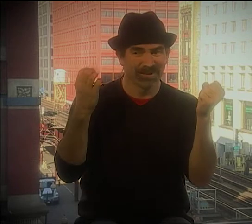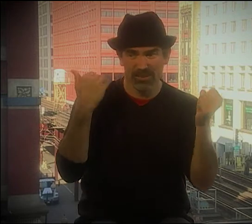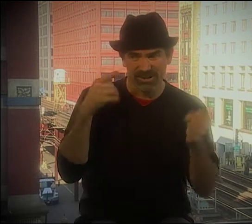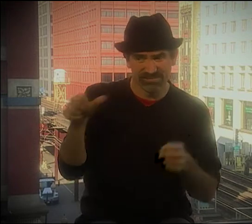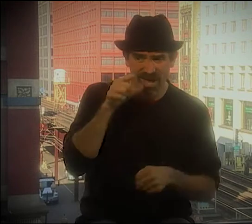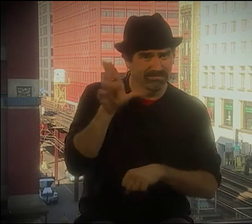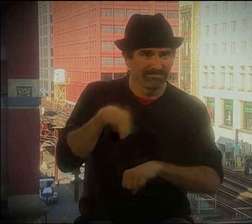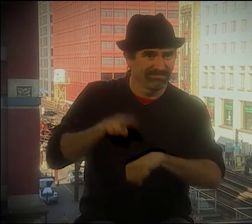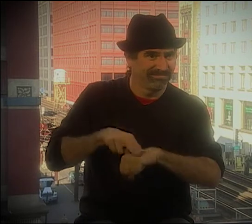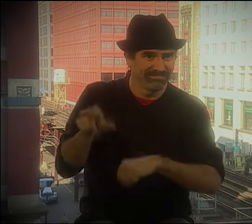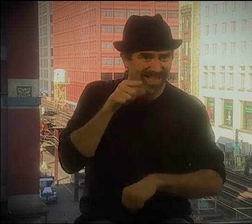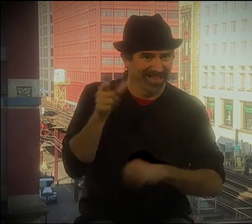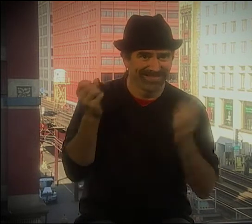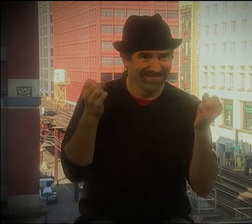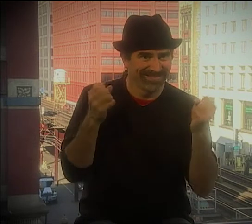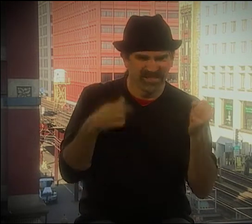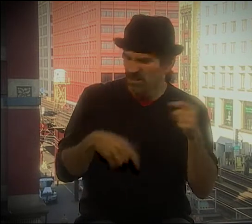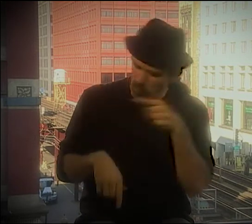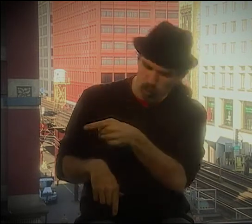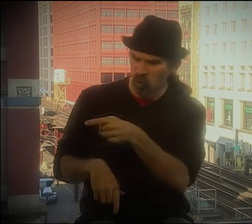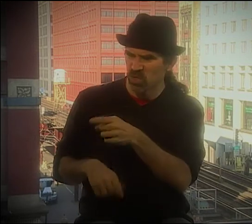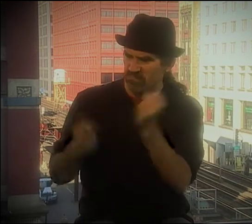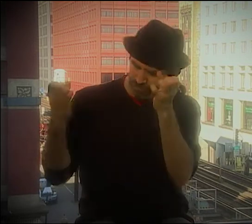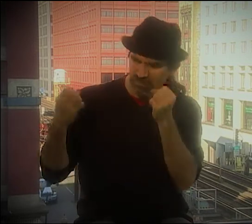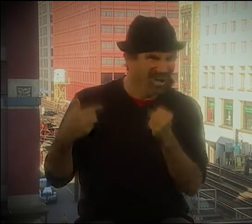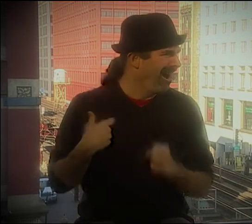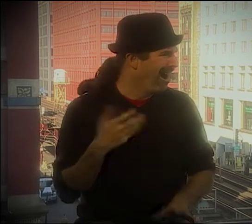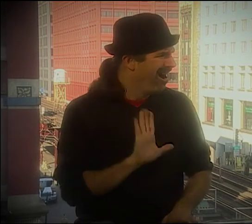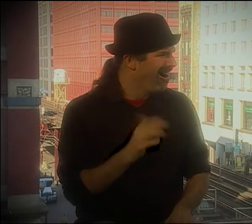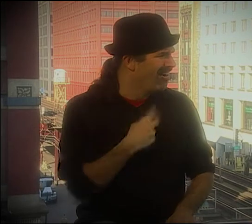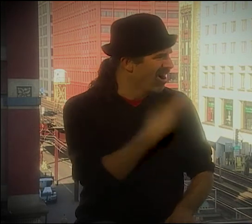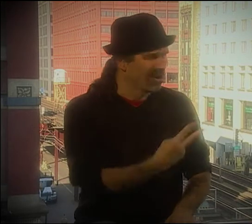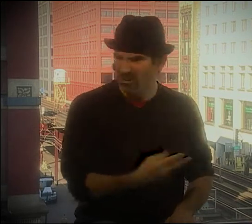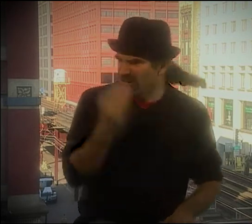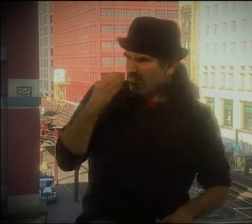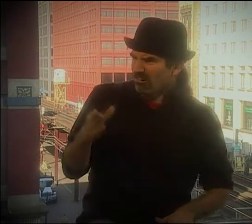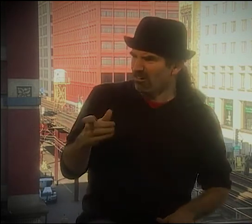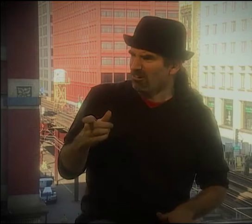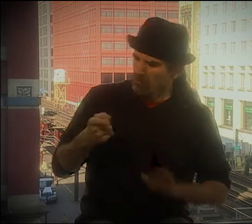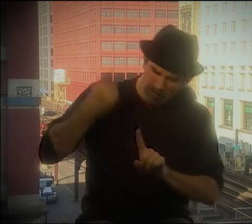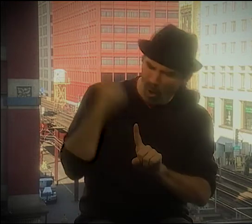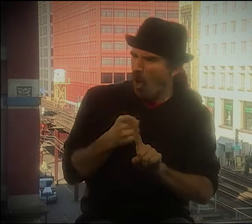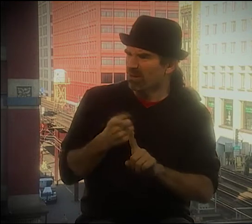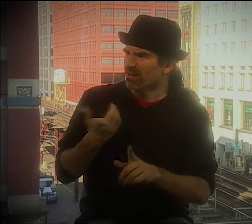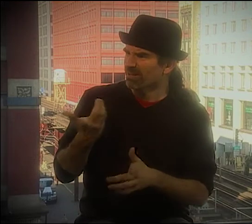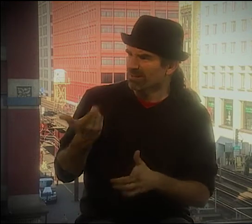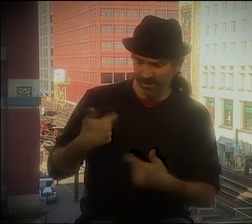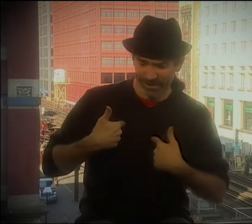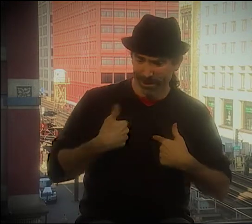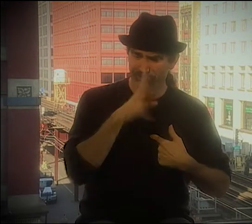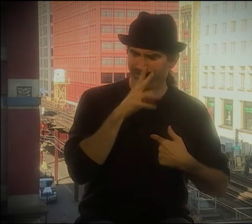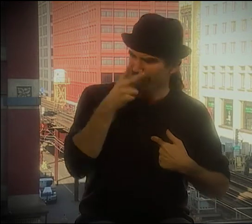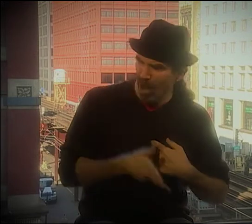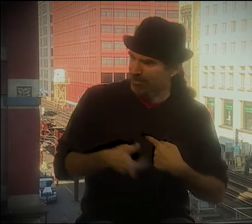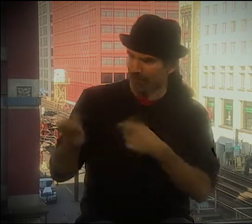SO I WROTE THIS DOWN, AND THEN I THOUGHT WHAT I WOULD DO IS FORCE KENNY TO SIGN IT BECAUSE HE'S NOT A NATIVE SIGNER. I THOUGHT "YOU SIGN."